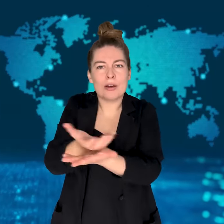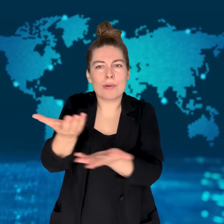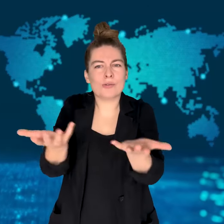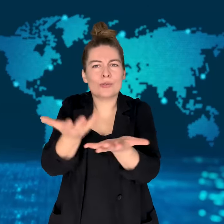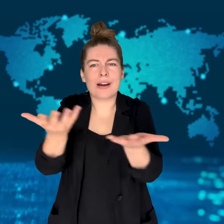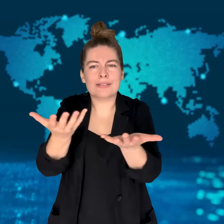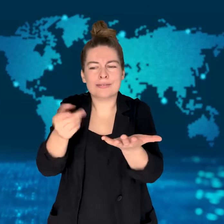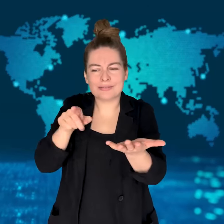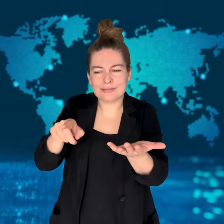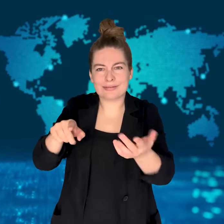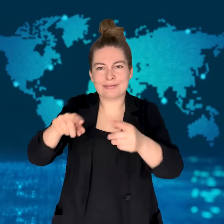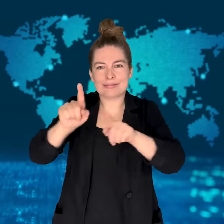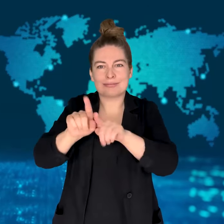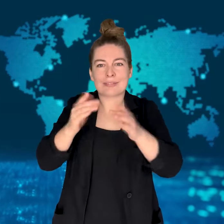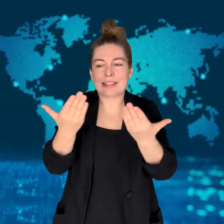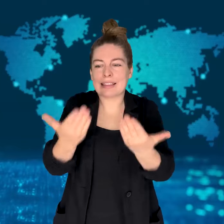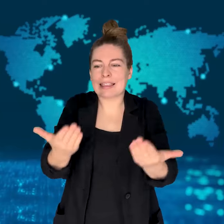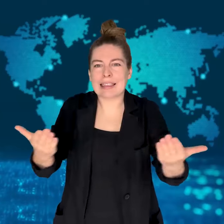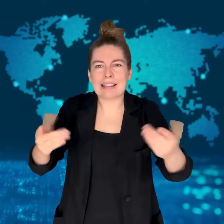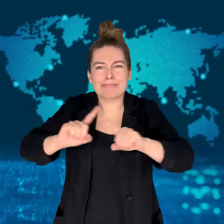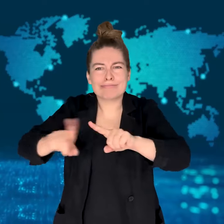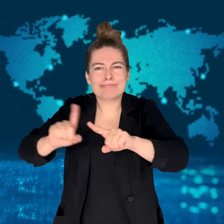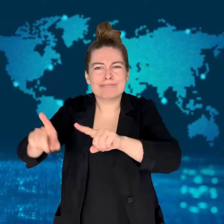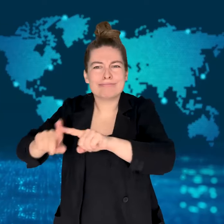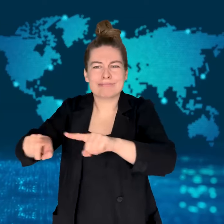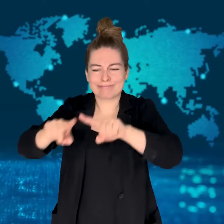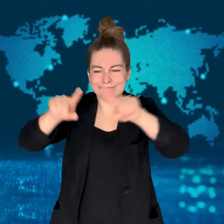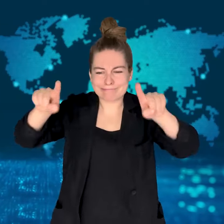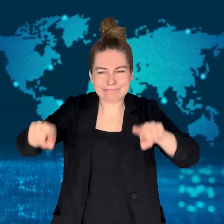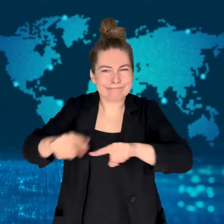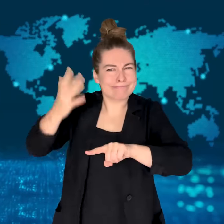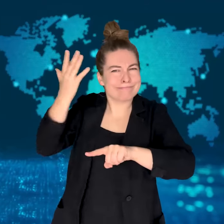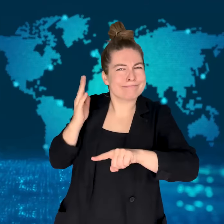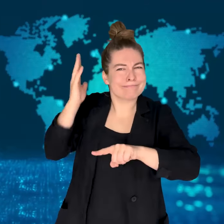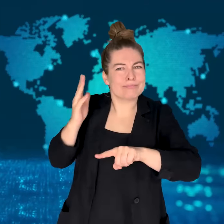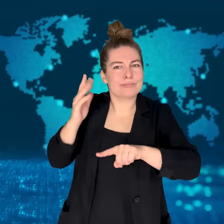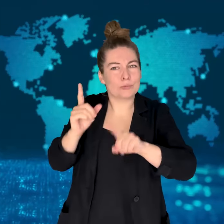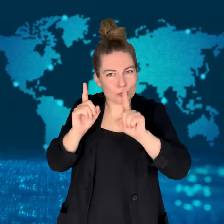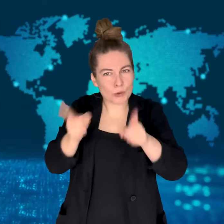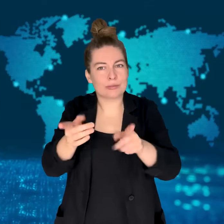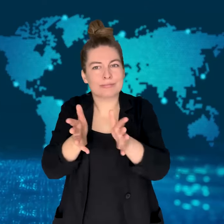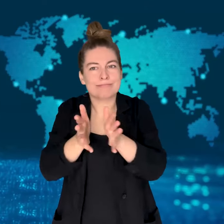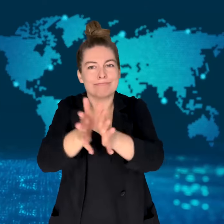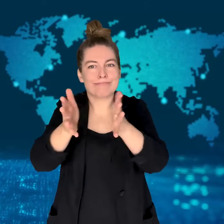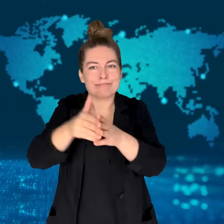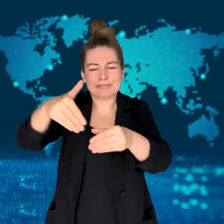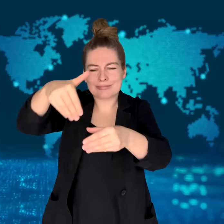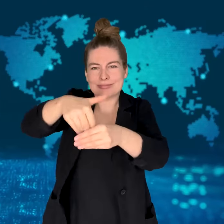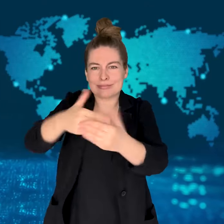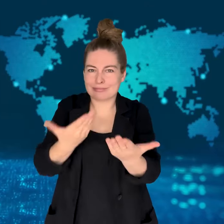The group says the museum and its trustees have not even explained